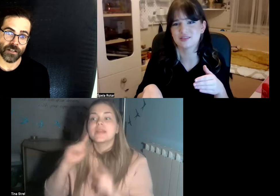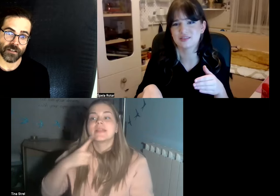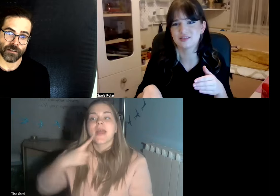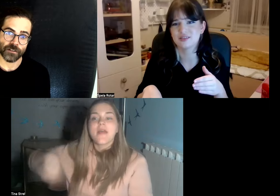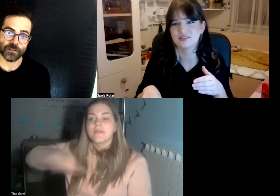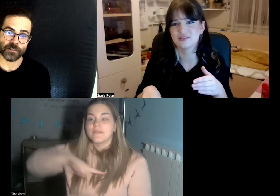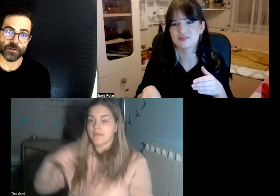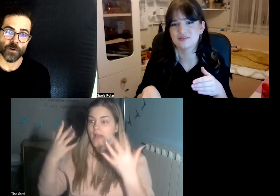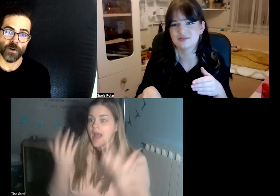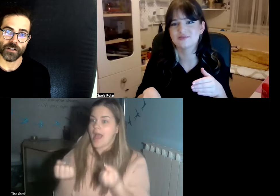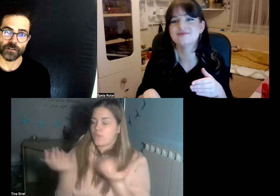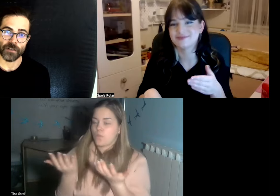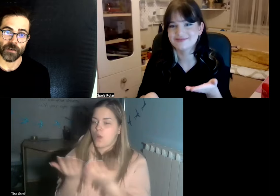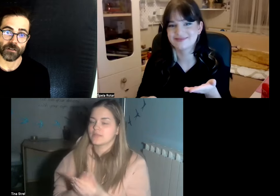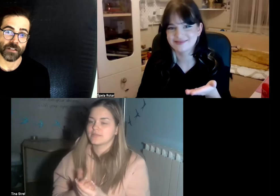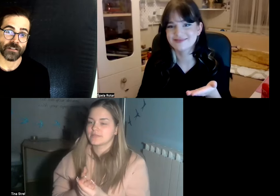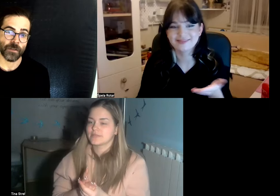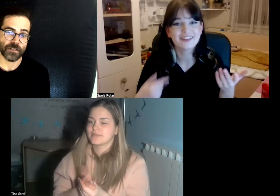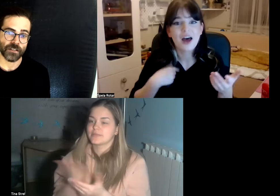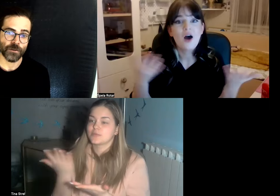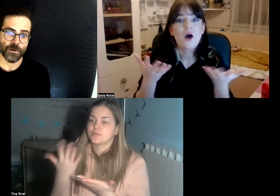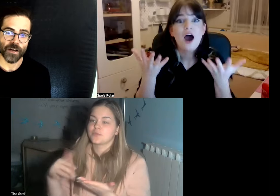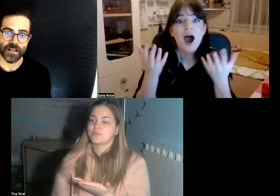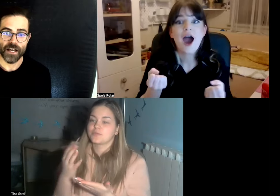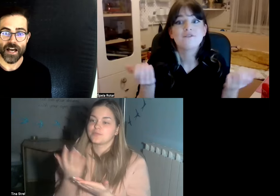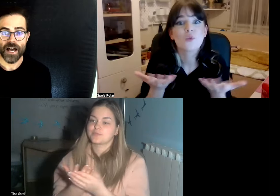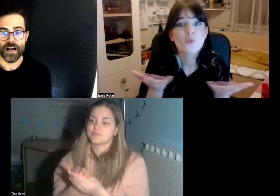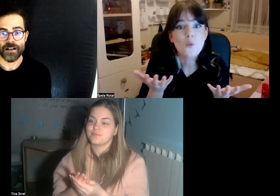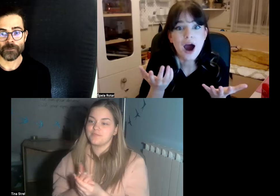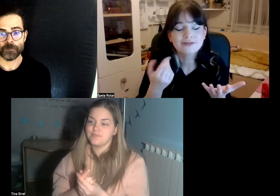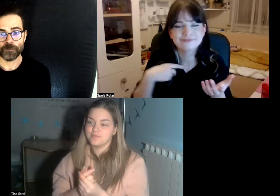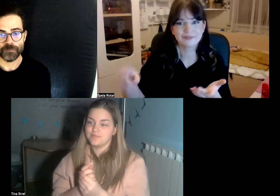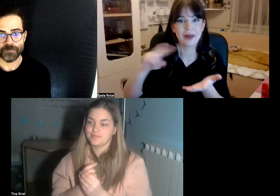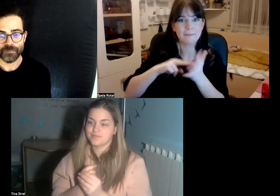or the door of some or that somebody is at the door